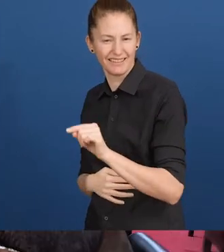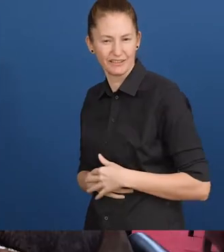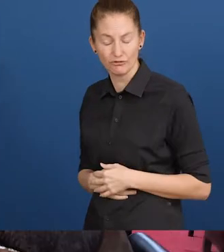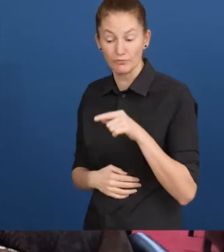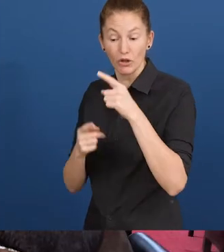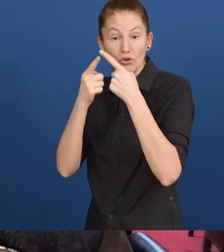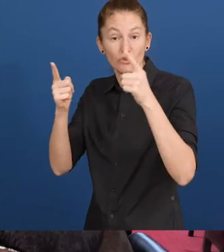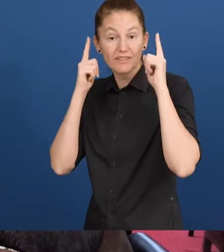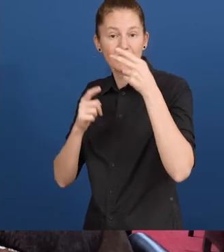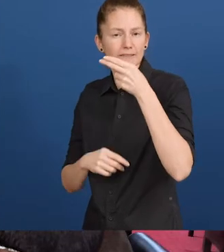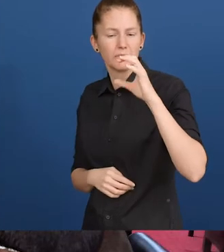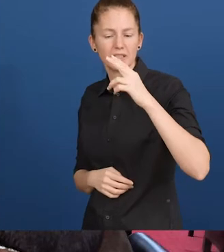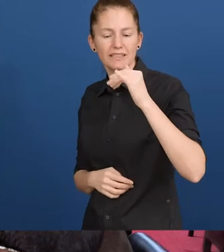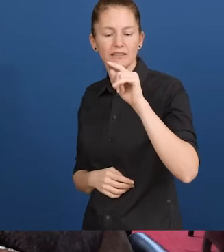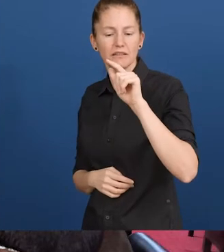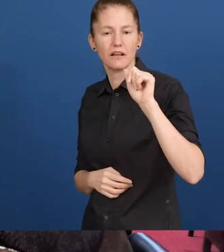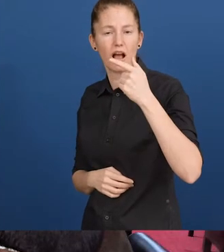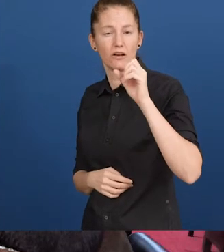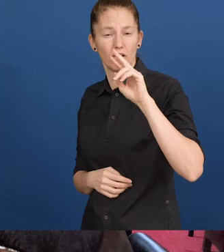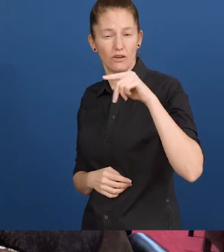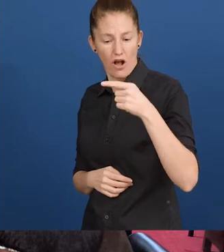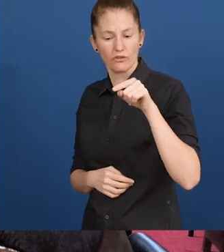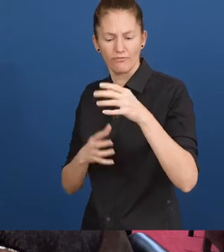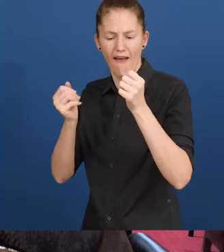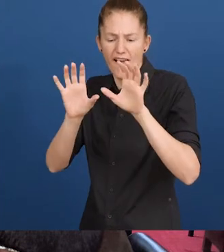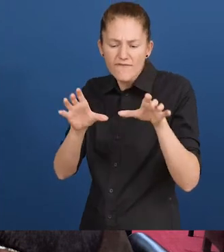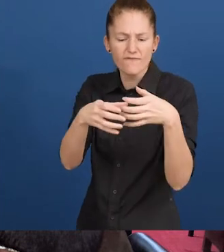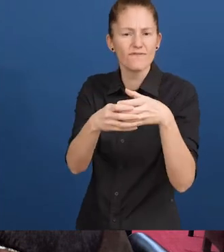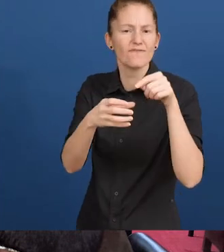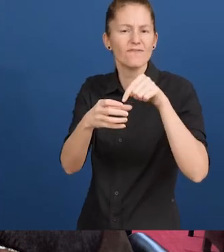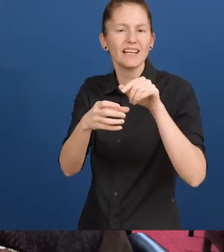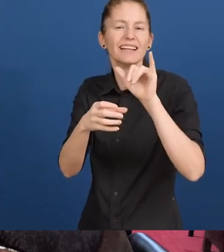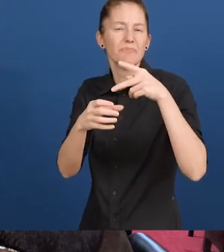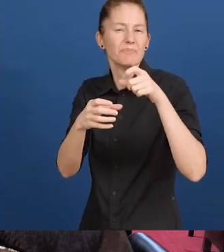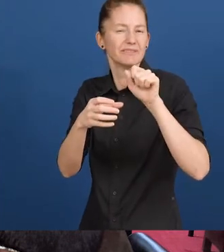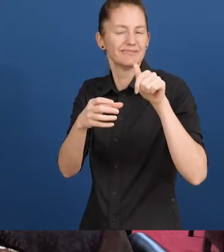The Inclusive University Initiative of the NGO YPSA is an e-learning centre that